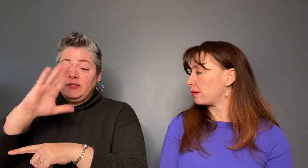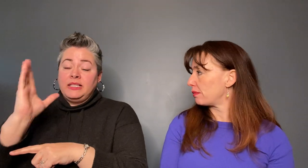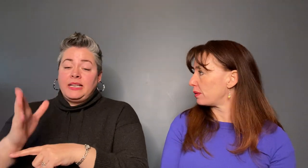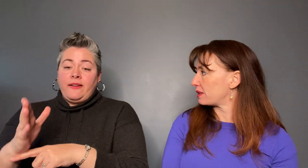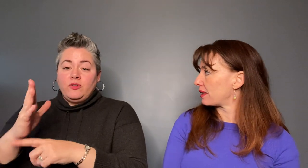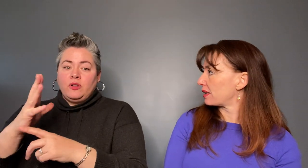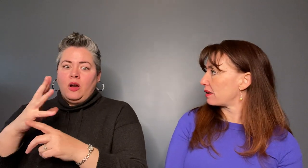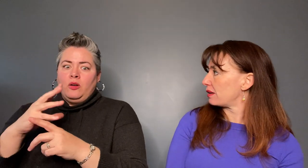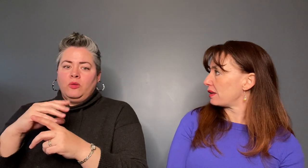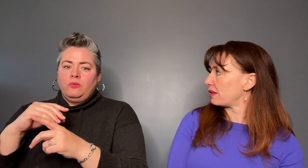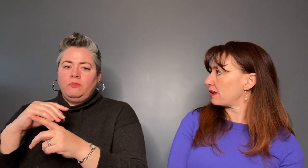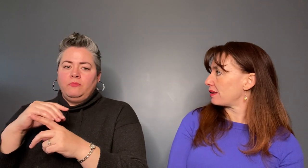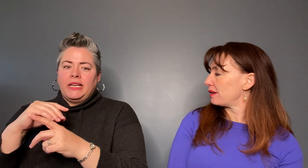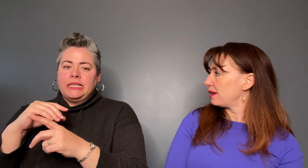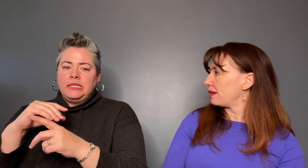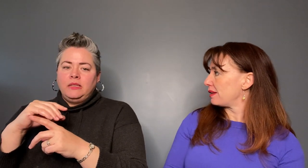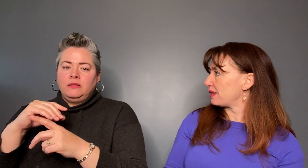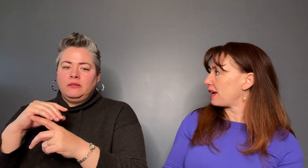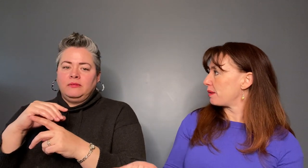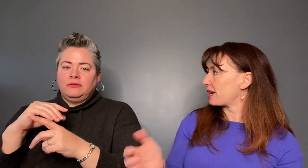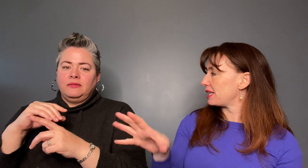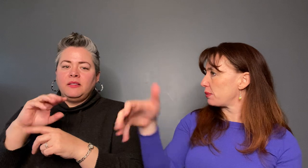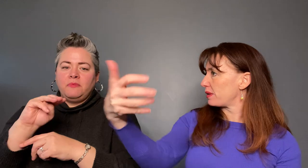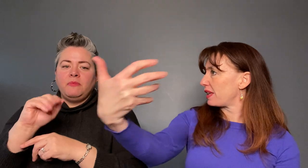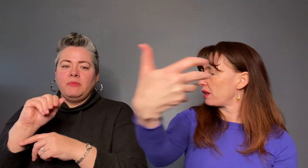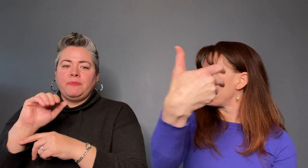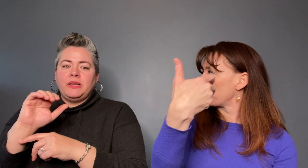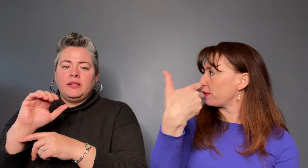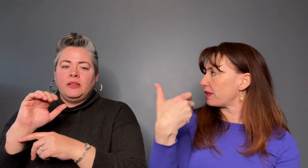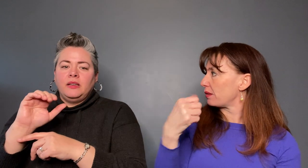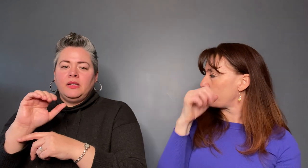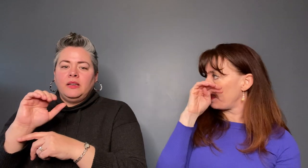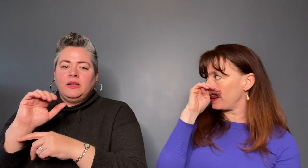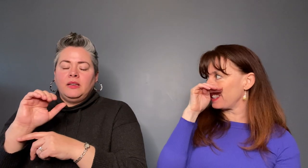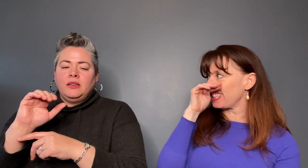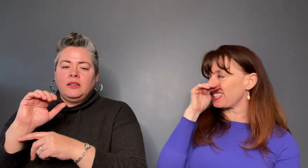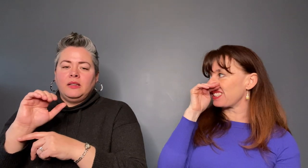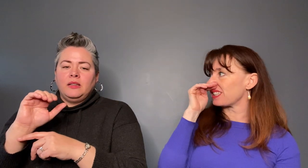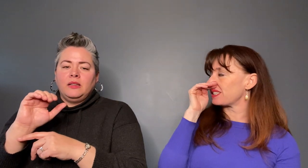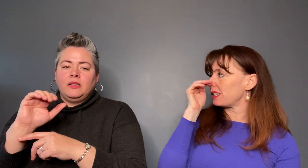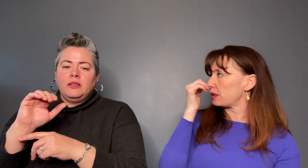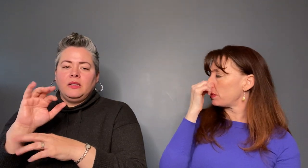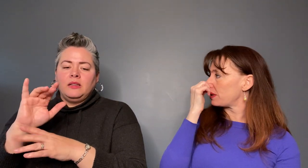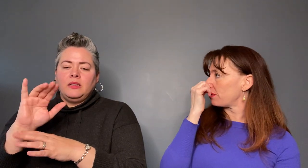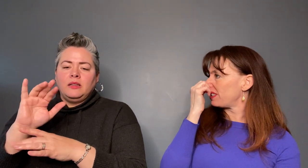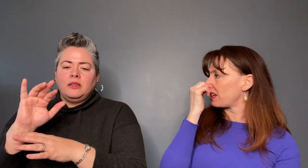when you were in little room/building that they took us into, what was that